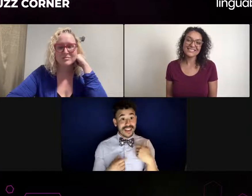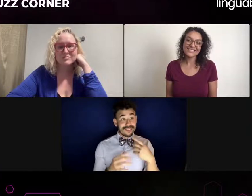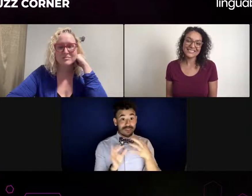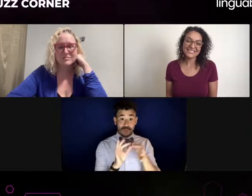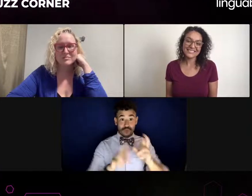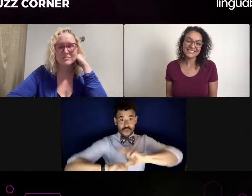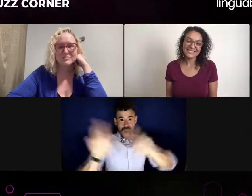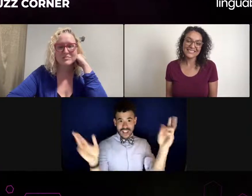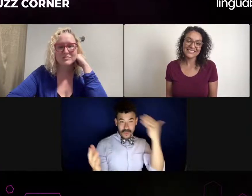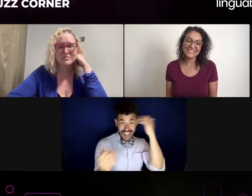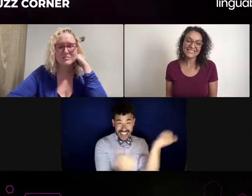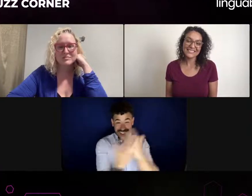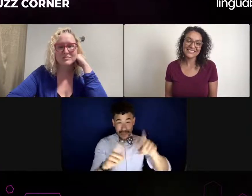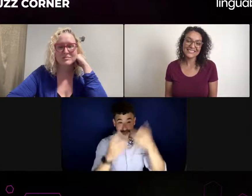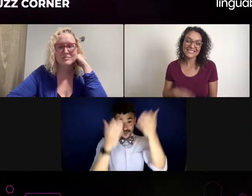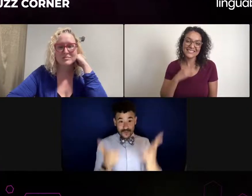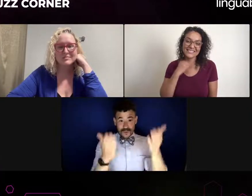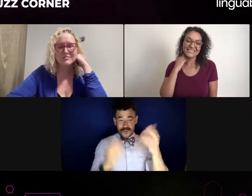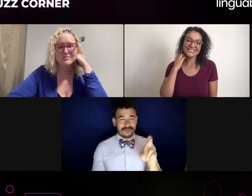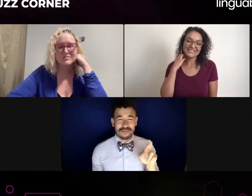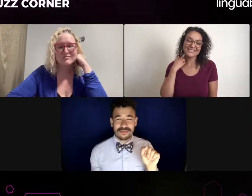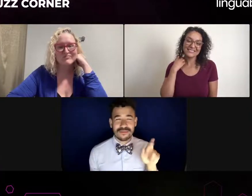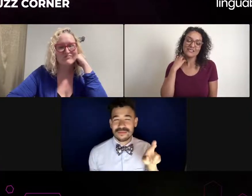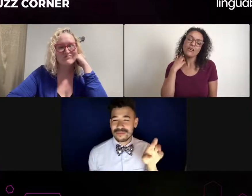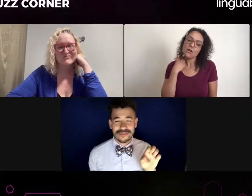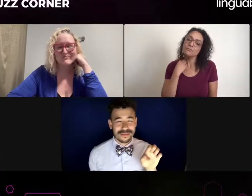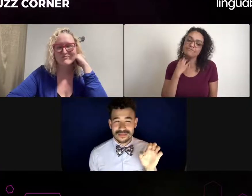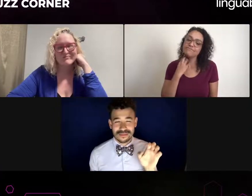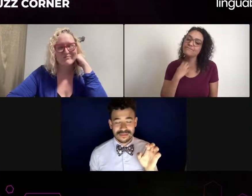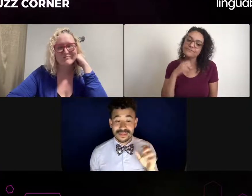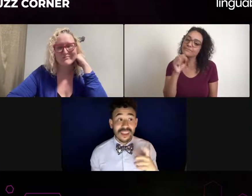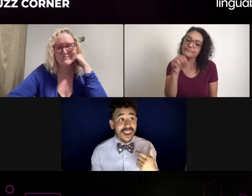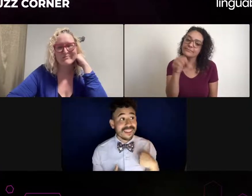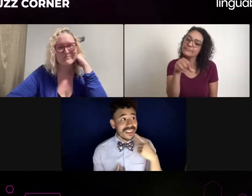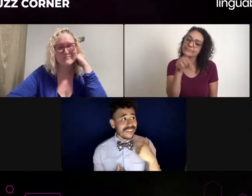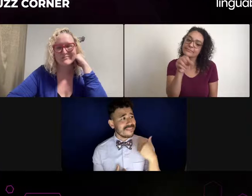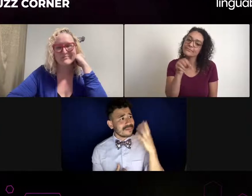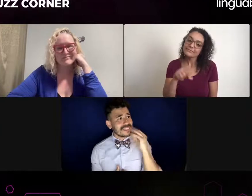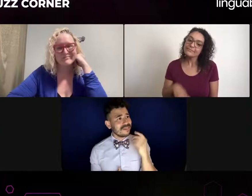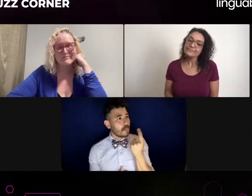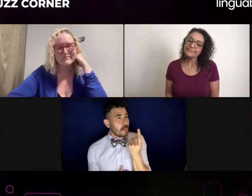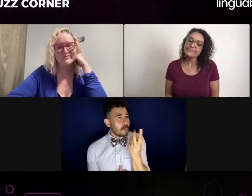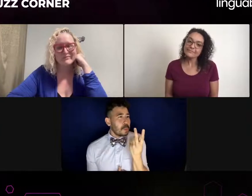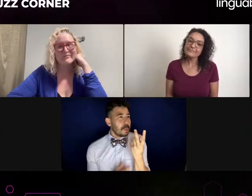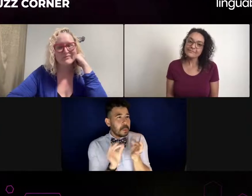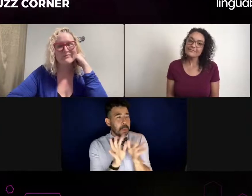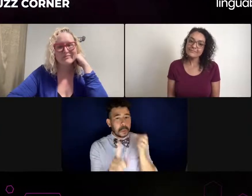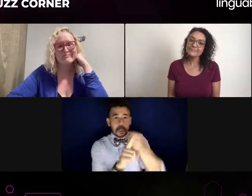You know, some interpreters, you know, understand the culture of theater and the stage compared to the world of TV and film.